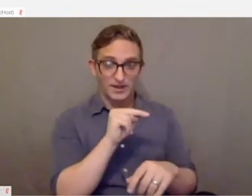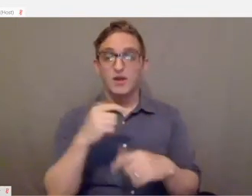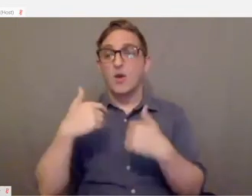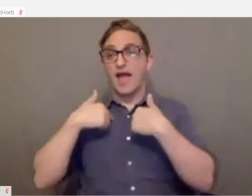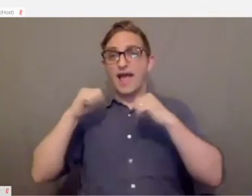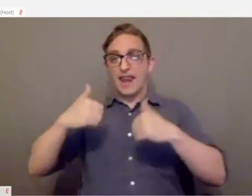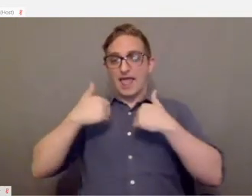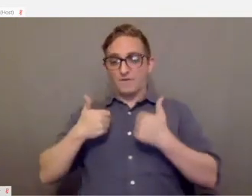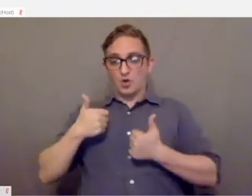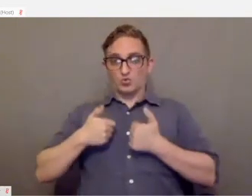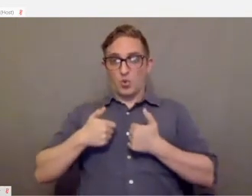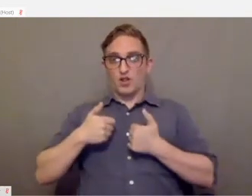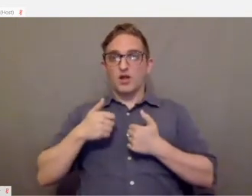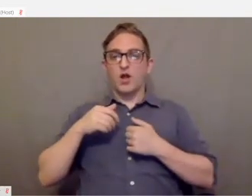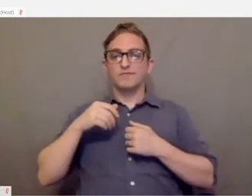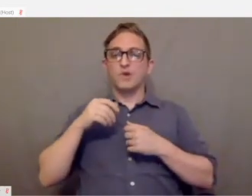I could control the movement buttons.